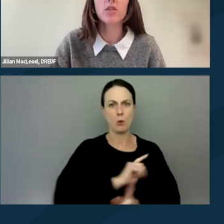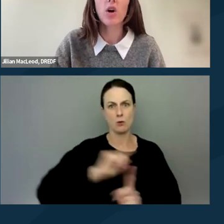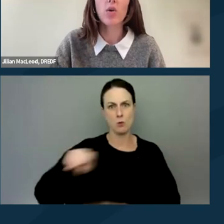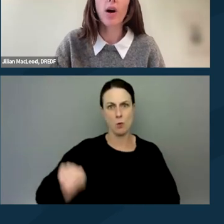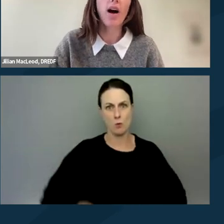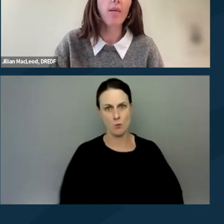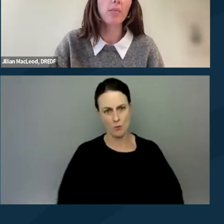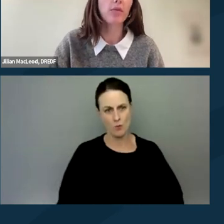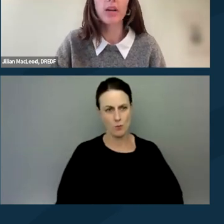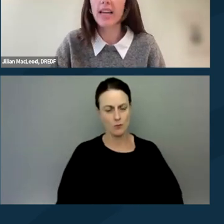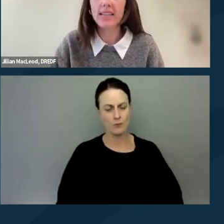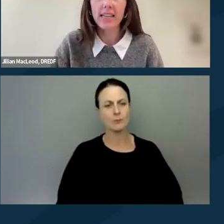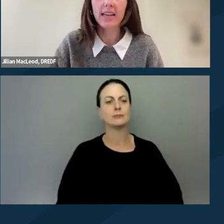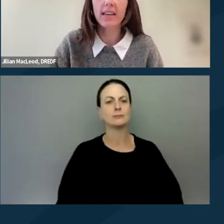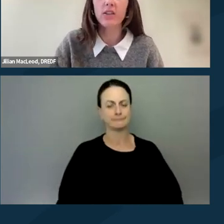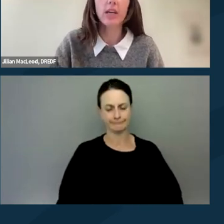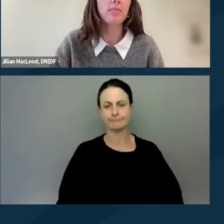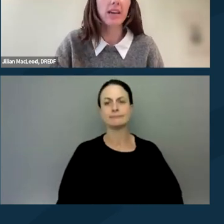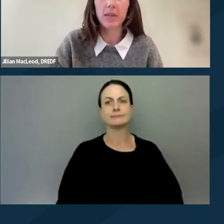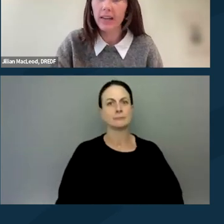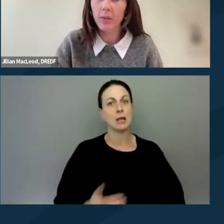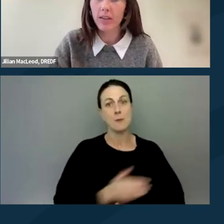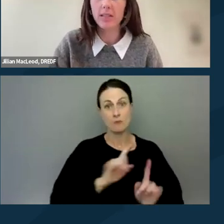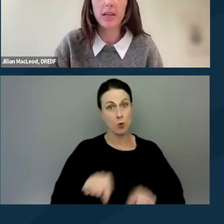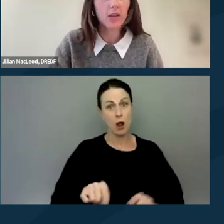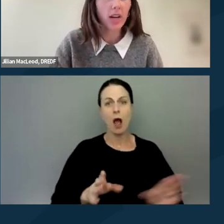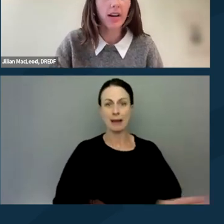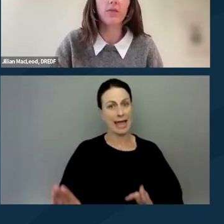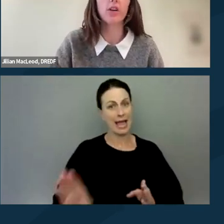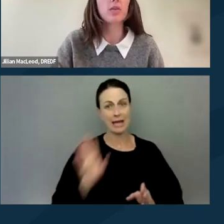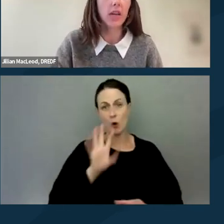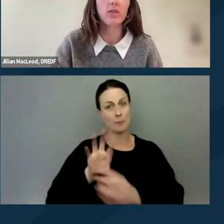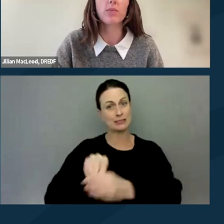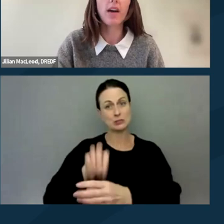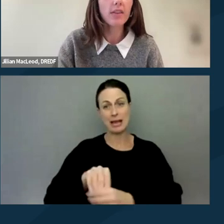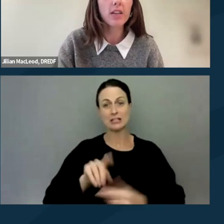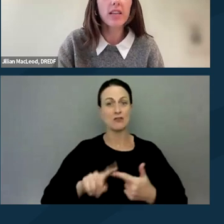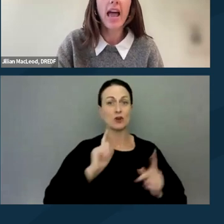So before attending, you can make a plan for participation and for communication with others